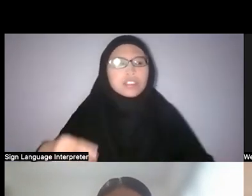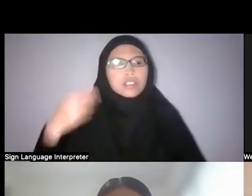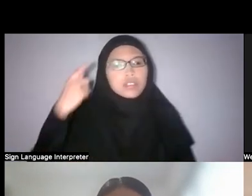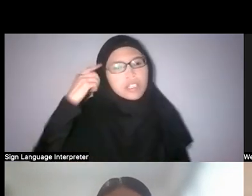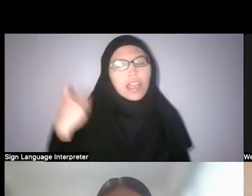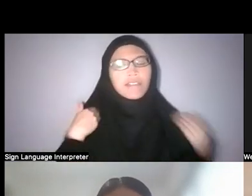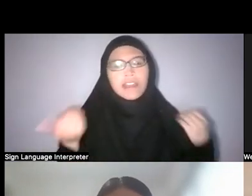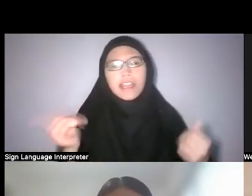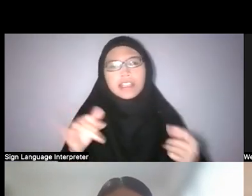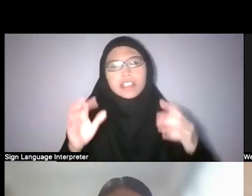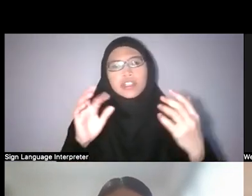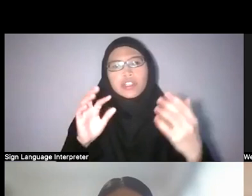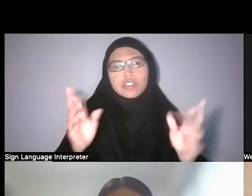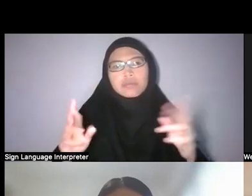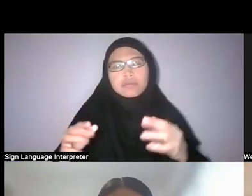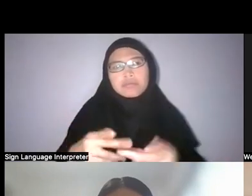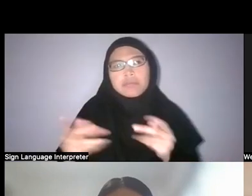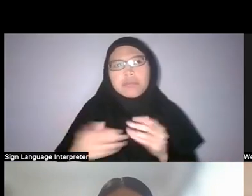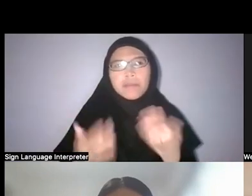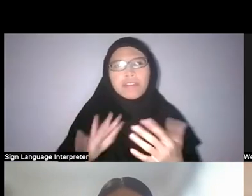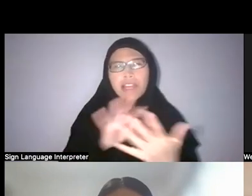Would you say perhaps that oh, well this is a form of appreciation,